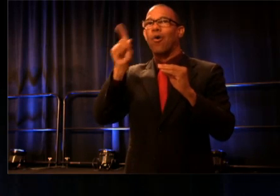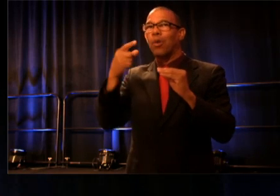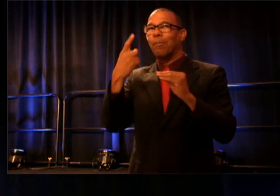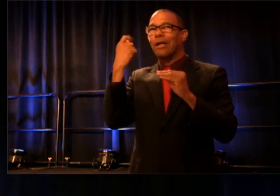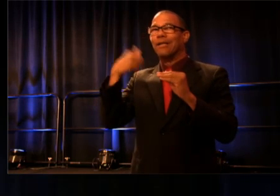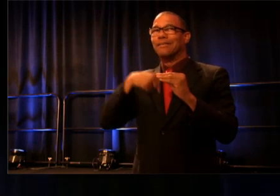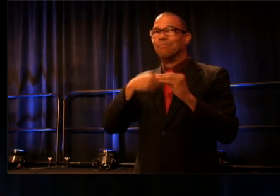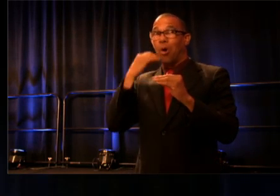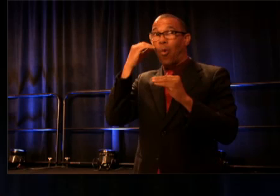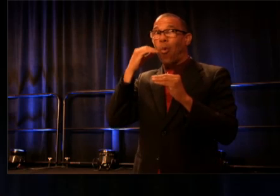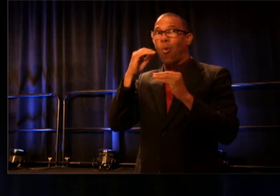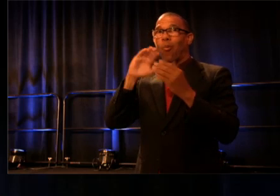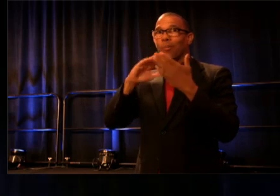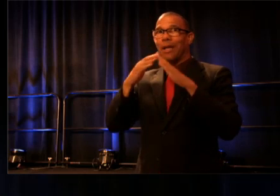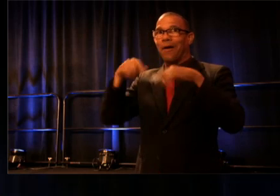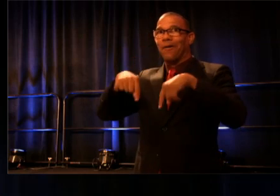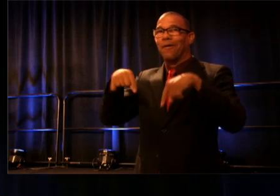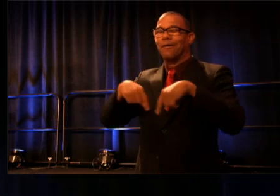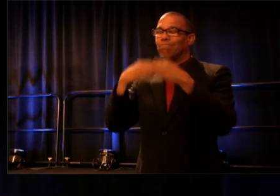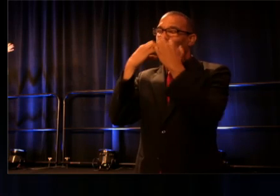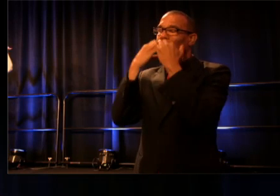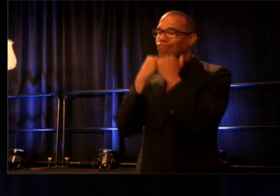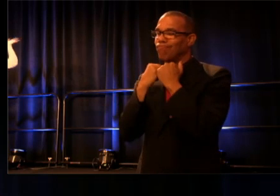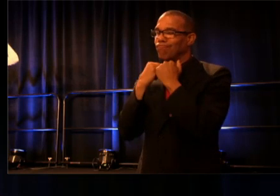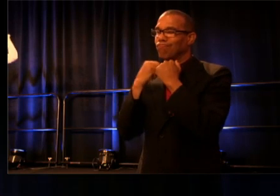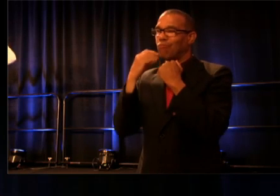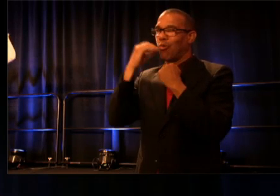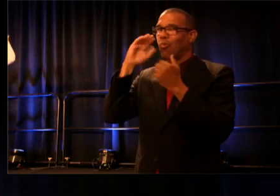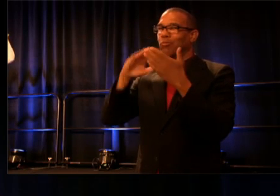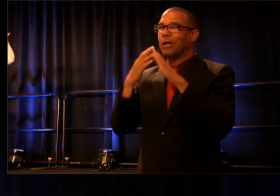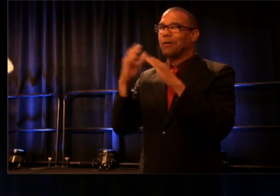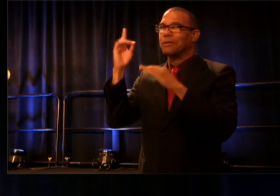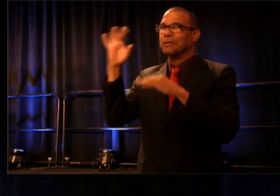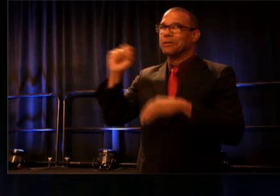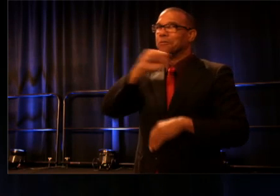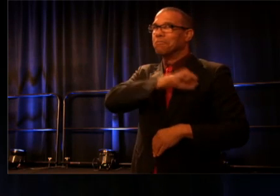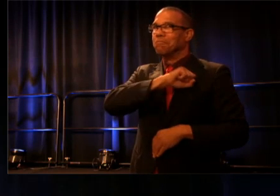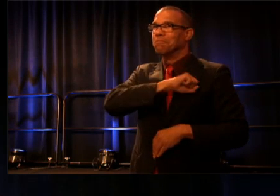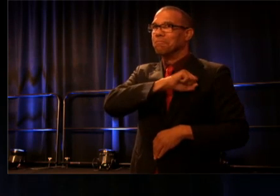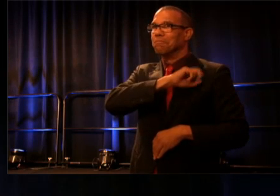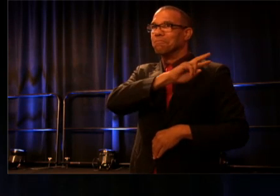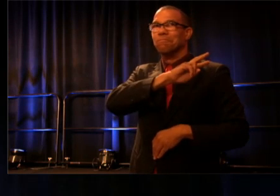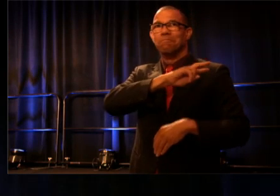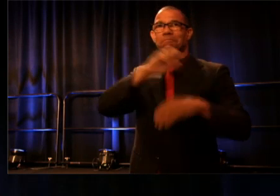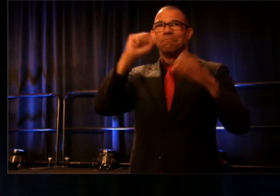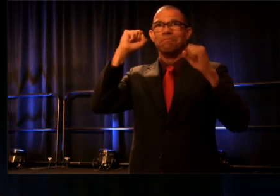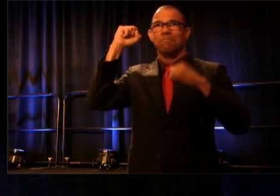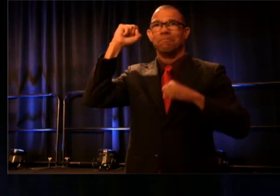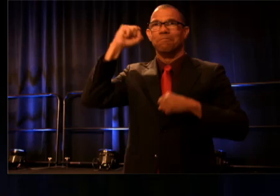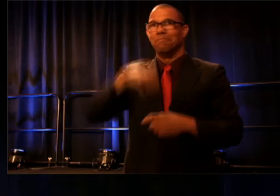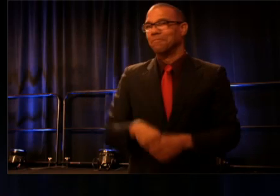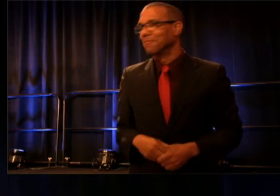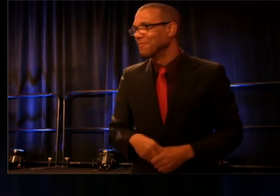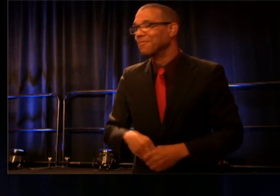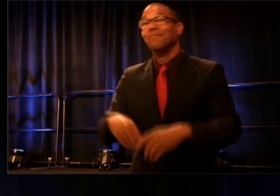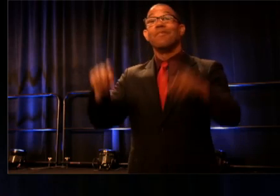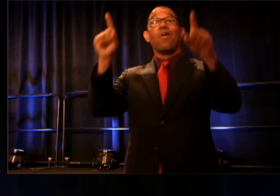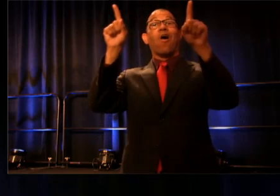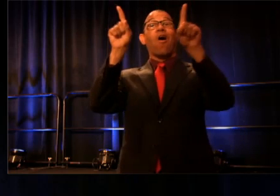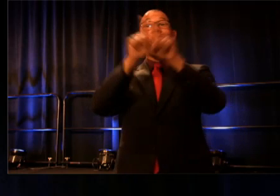although I do love my hometown, D.C. Represent! What's up. But it's also a special conference for me